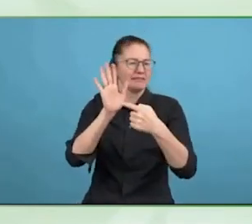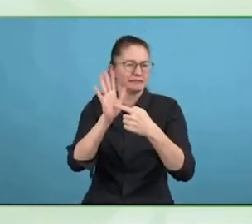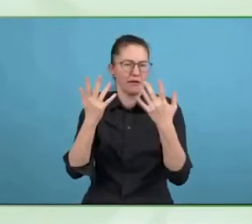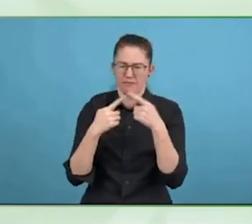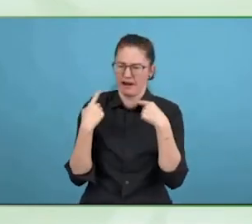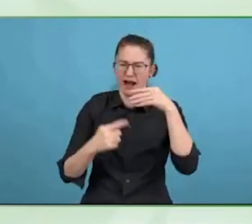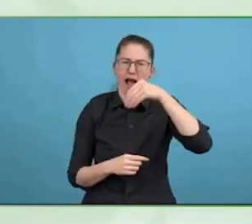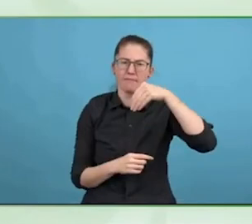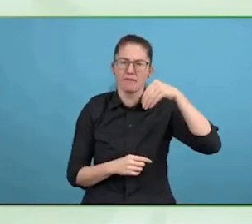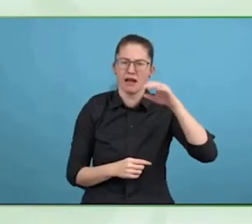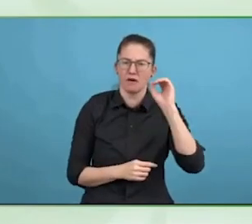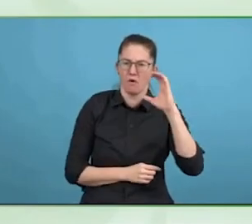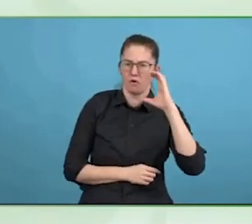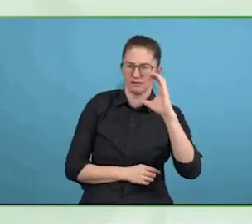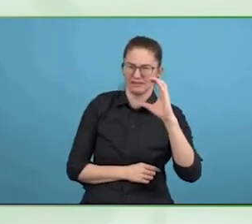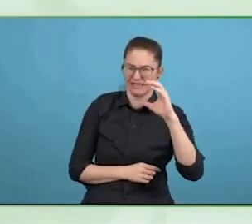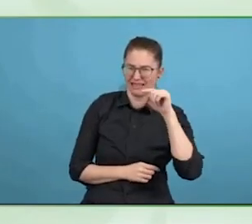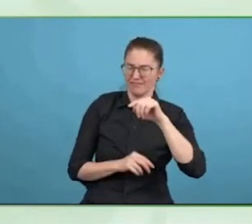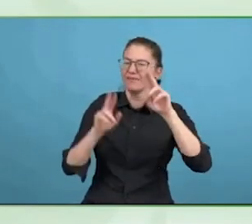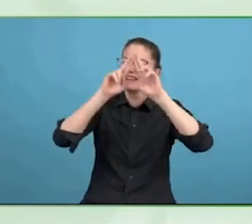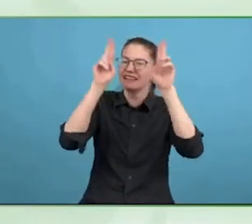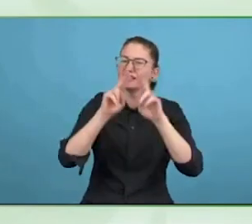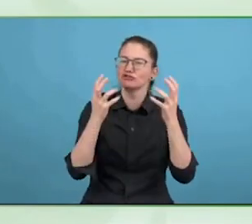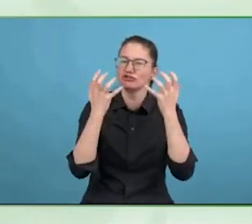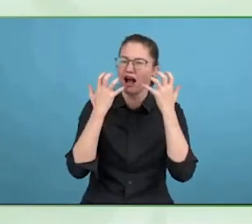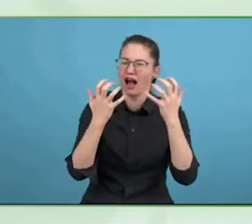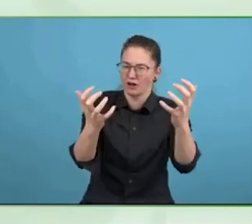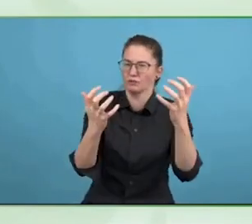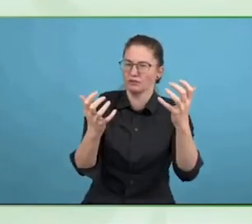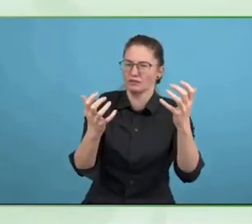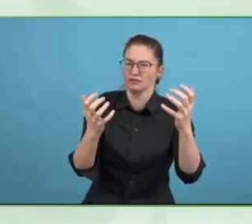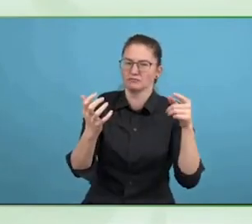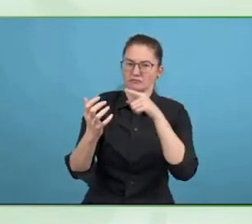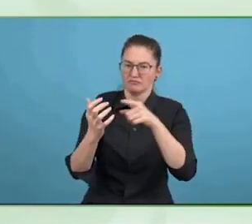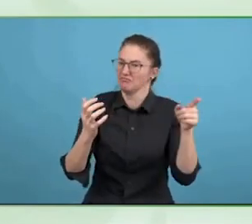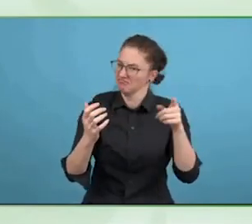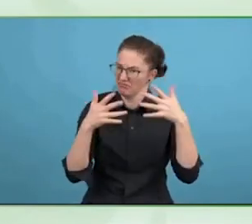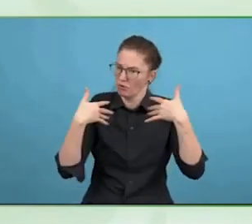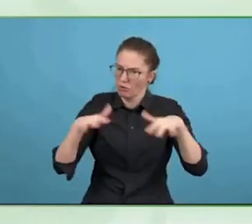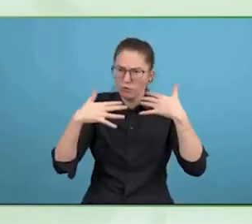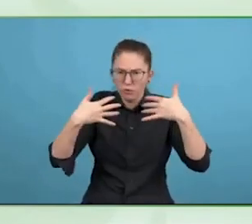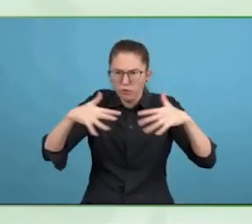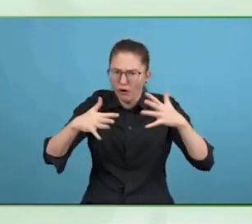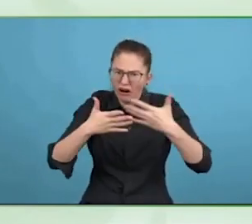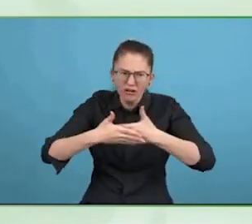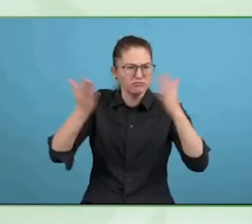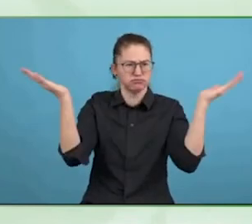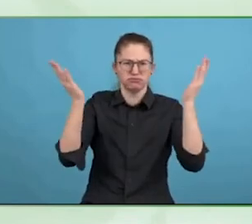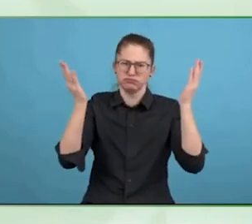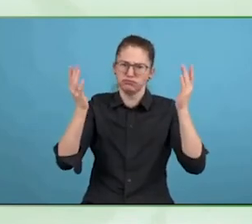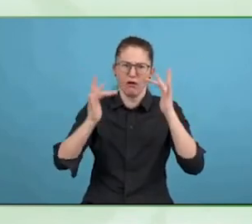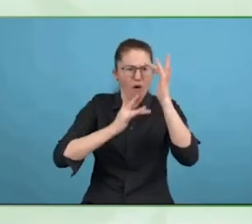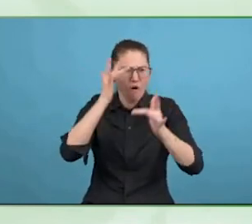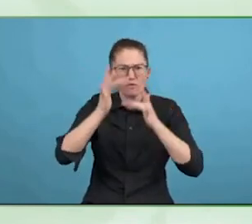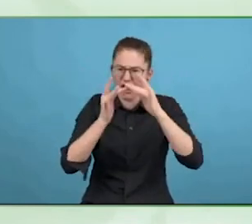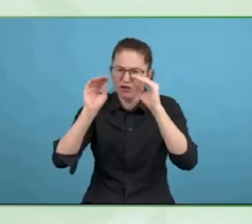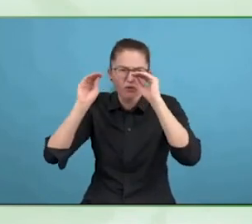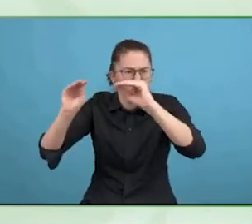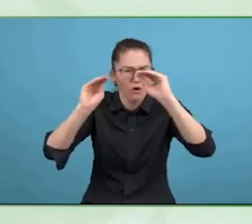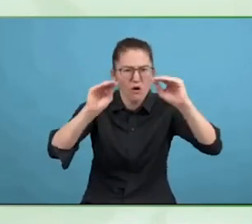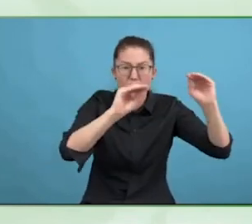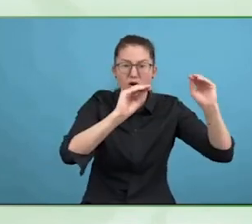content, if you are hearing impaired, or you could be a